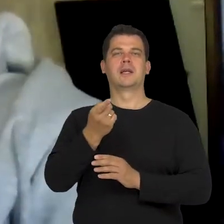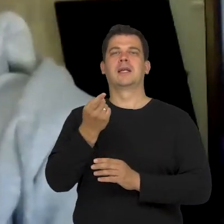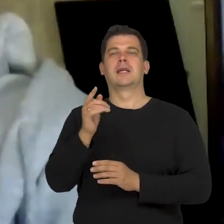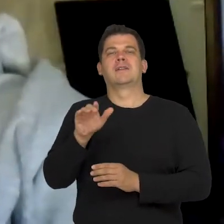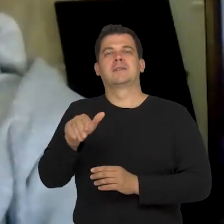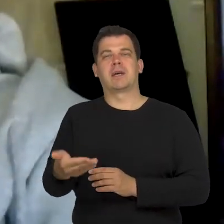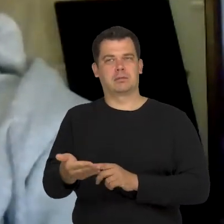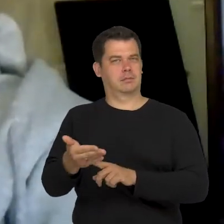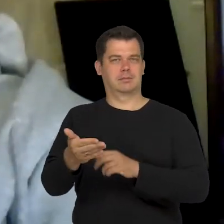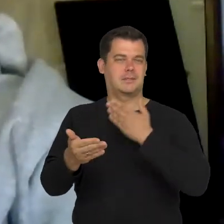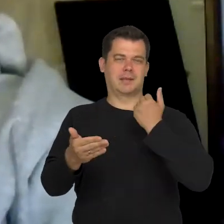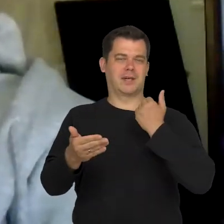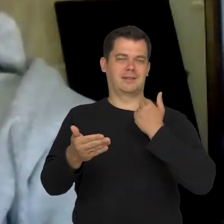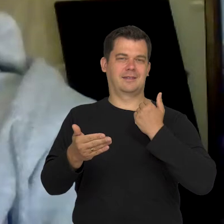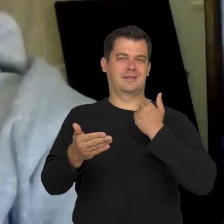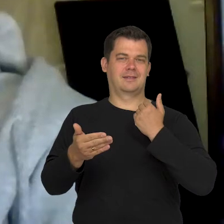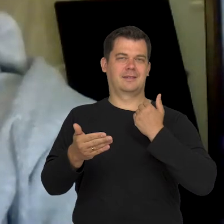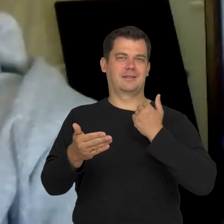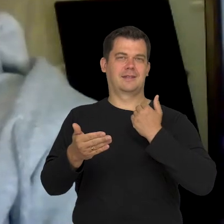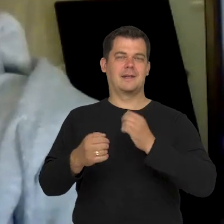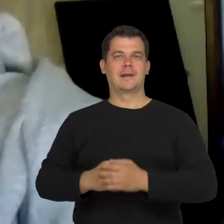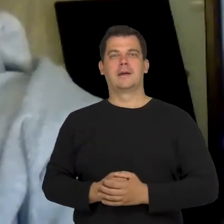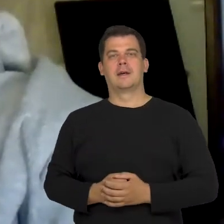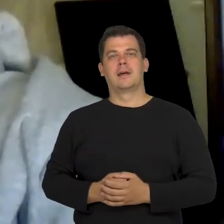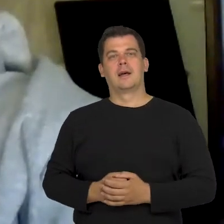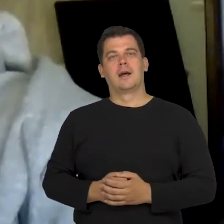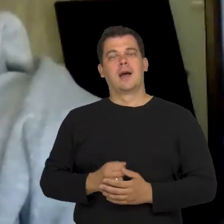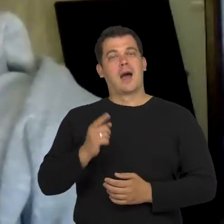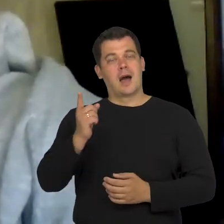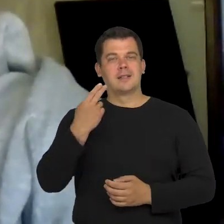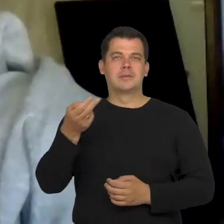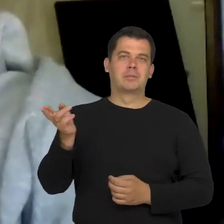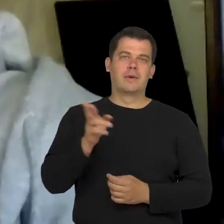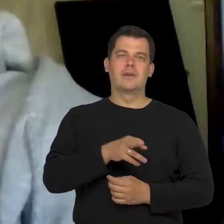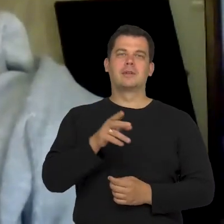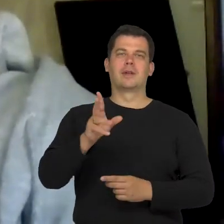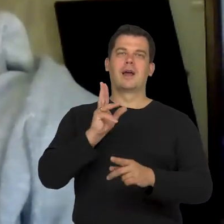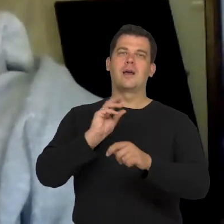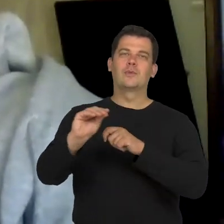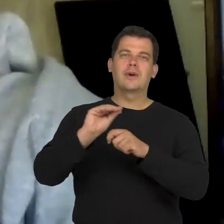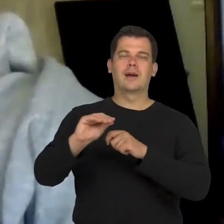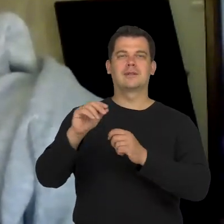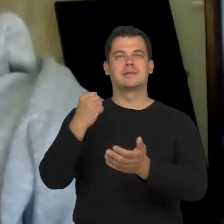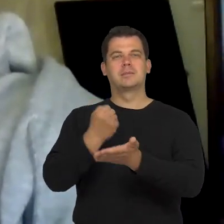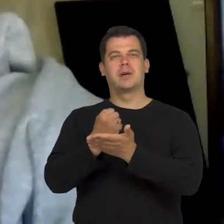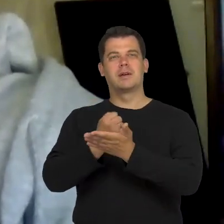Of course, for various reasons. But coming back to that education and to a comparison of some sort.